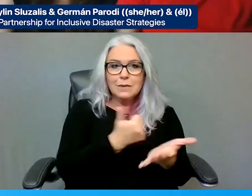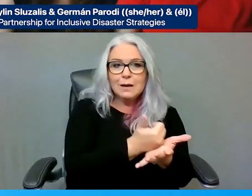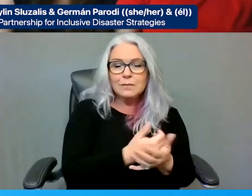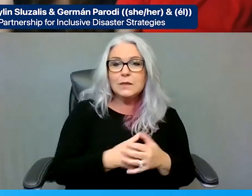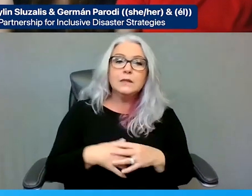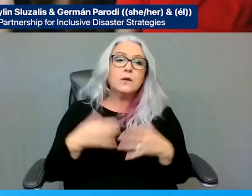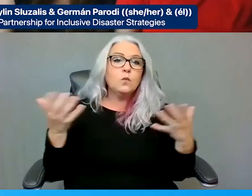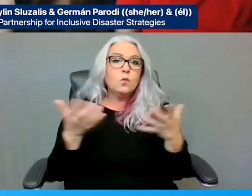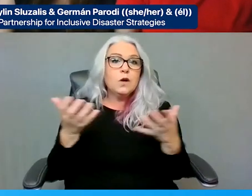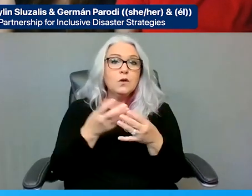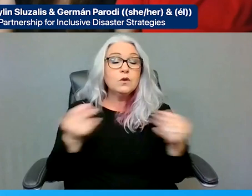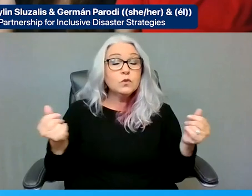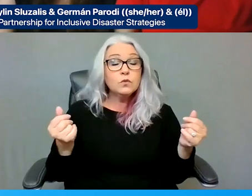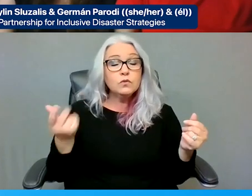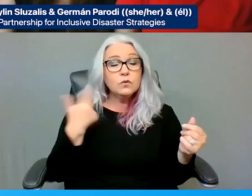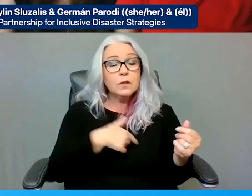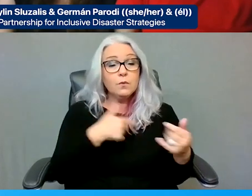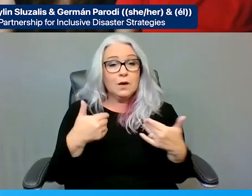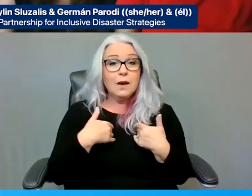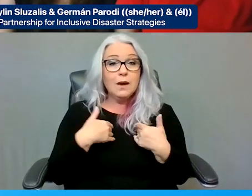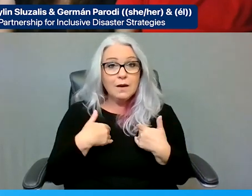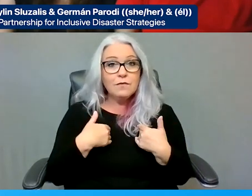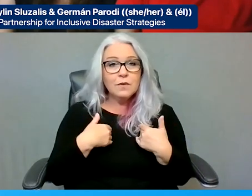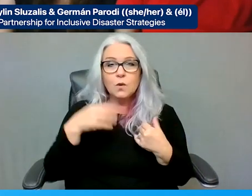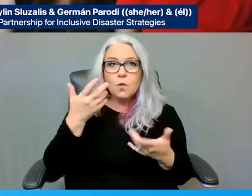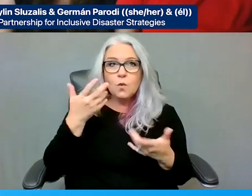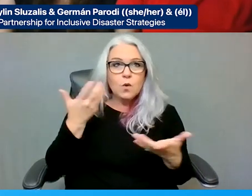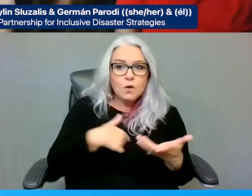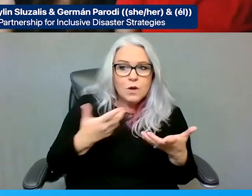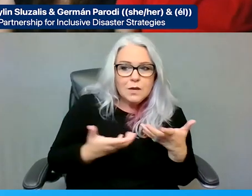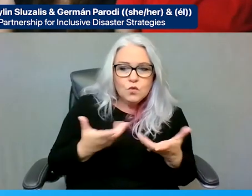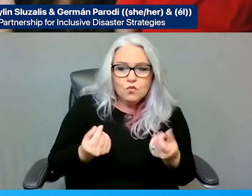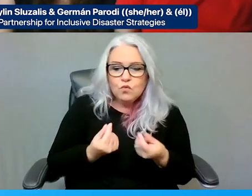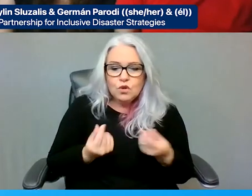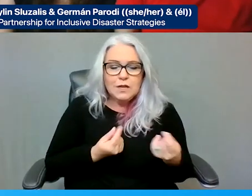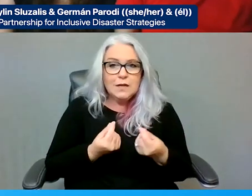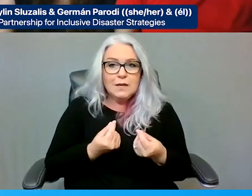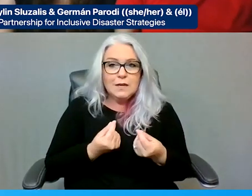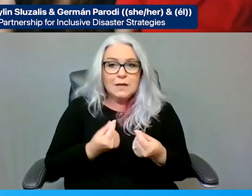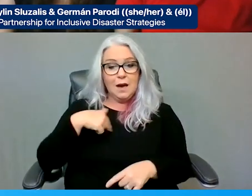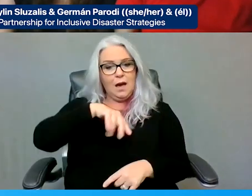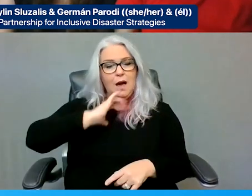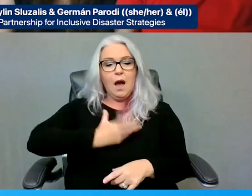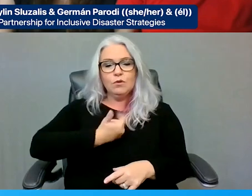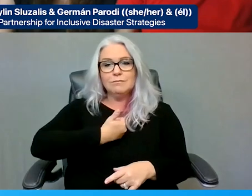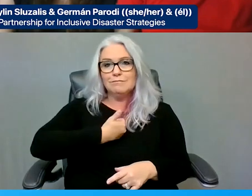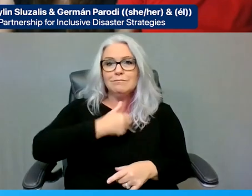have them. What are the solutions we're coming up, and how can we, as disabled people, as a disability-led organization, take those